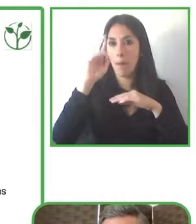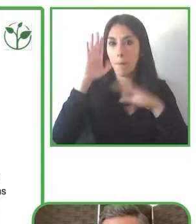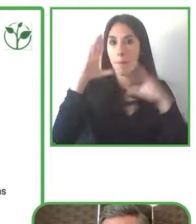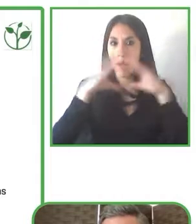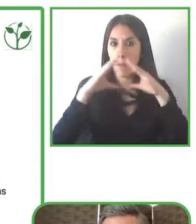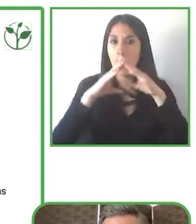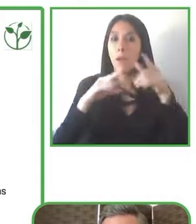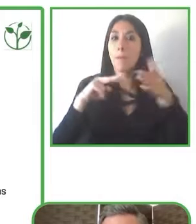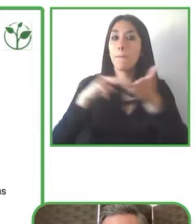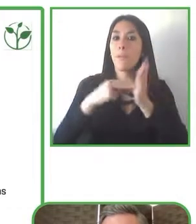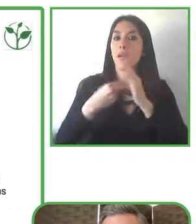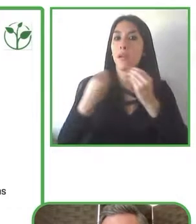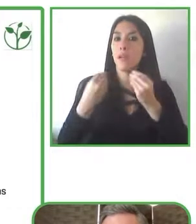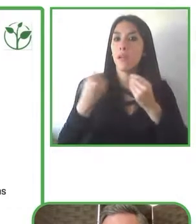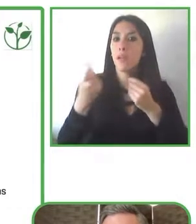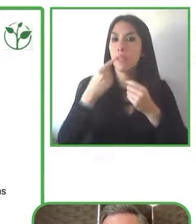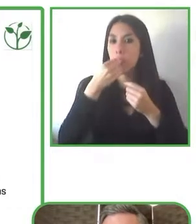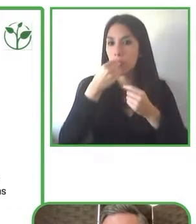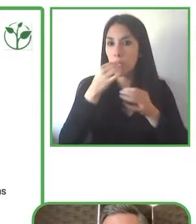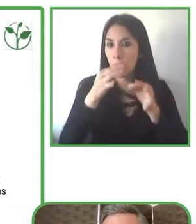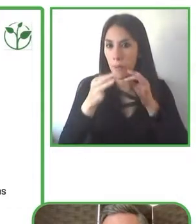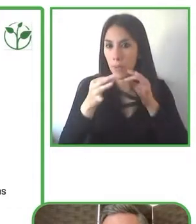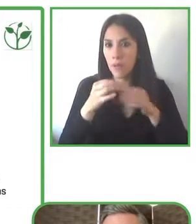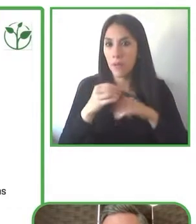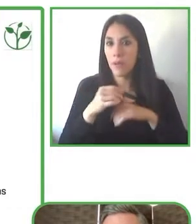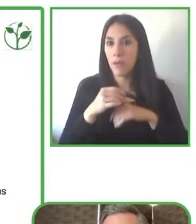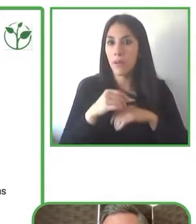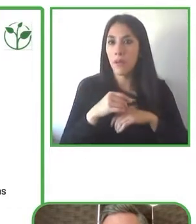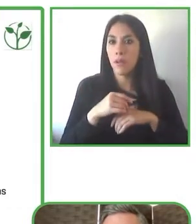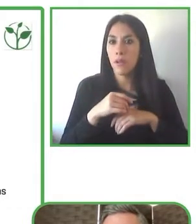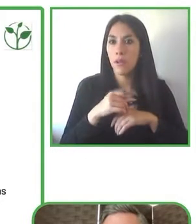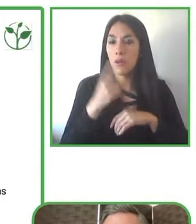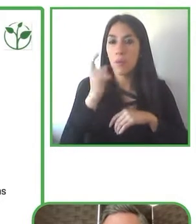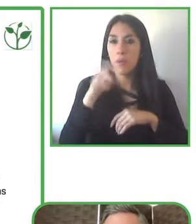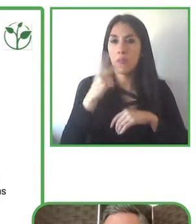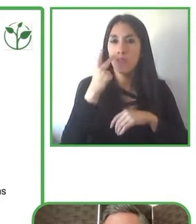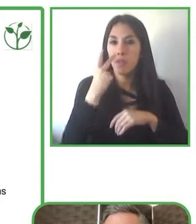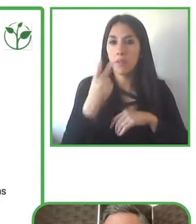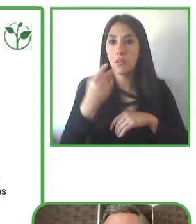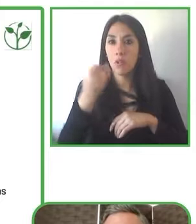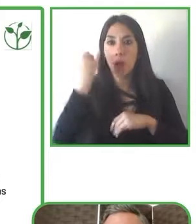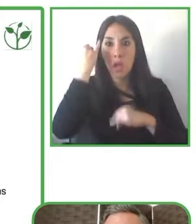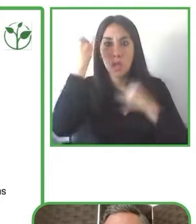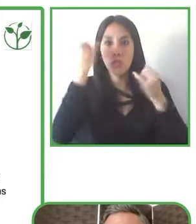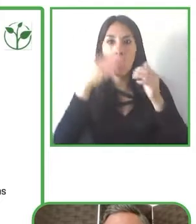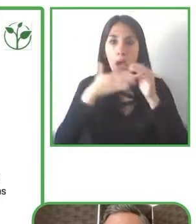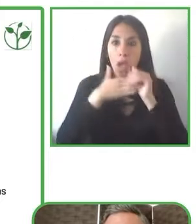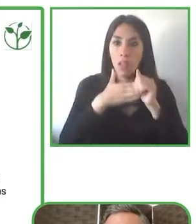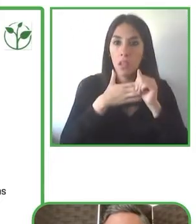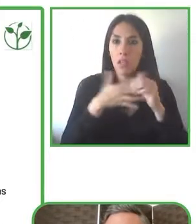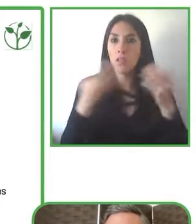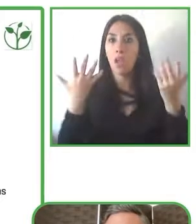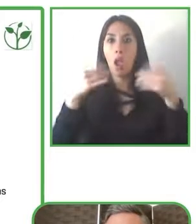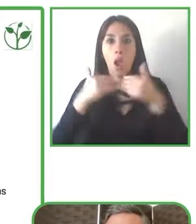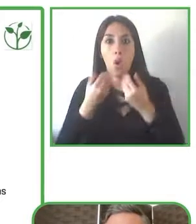initiatives so, these are initiatives that were